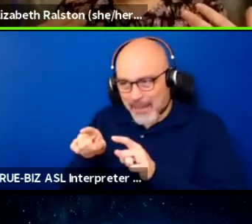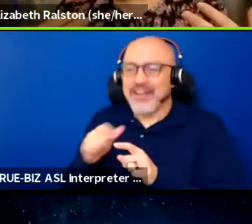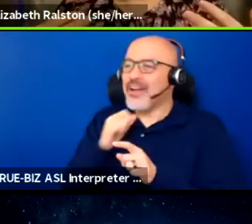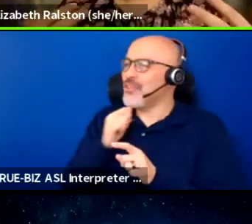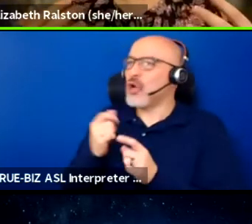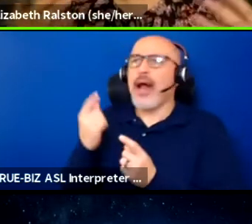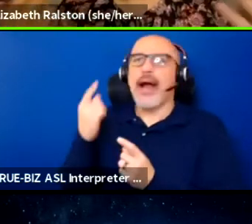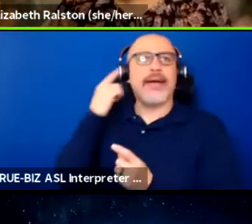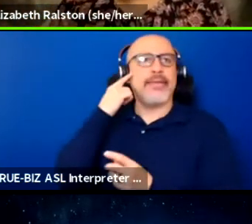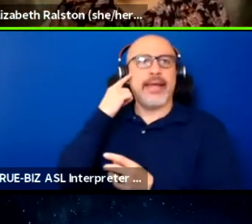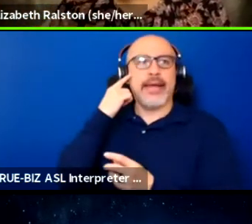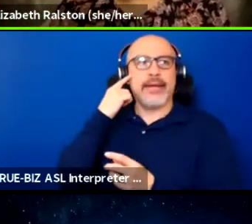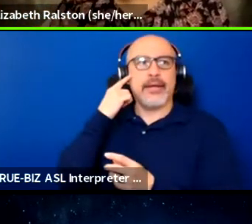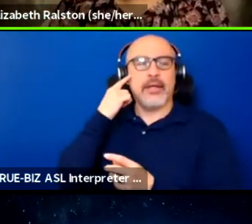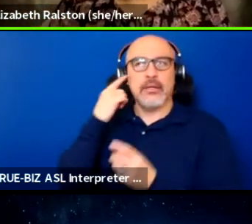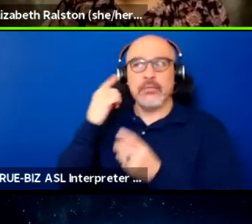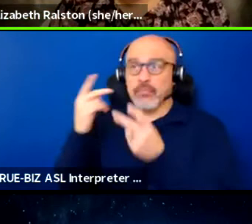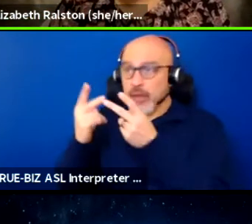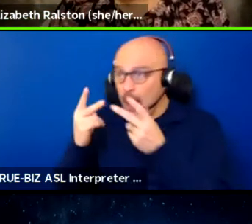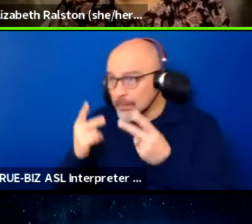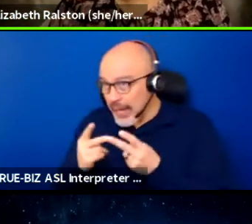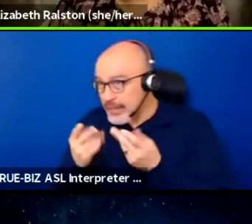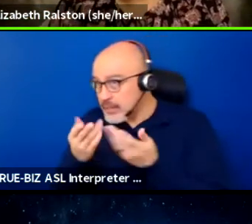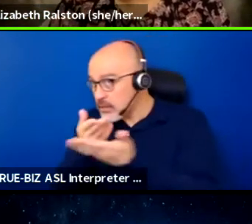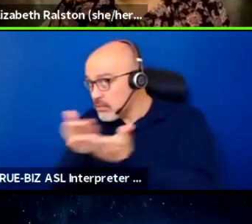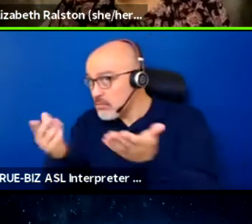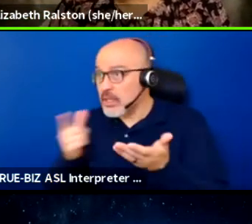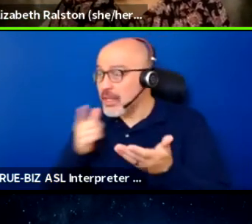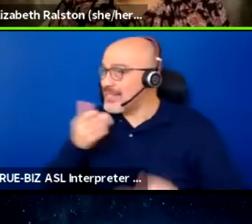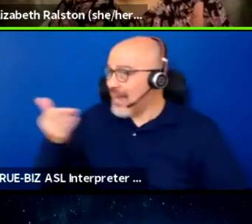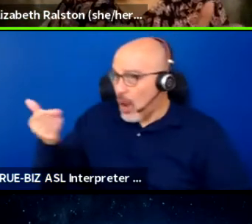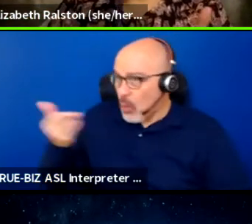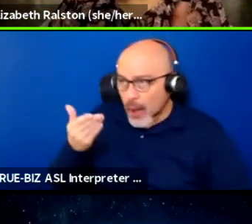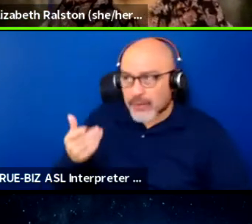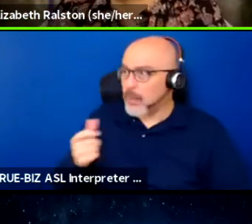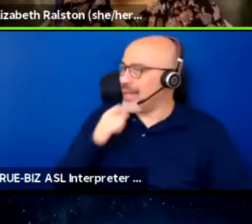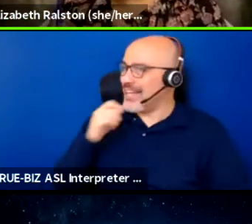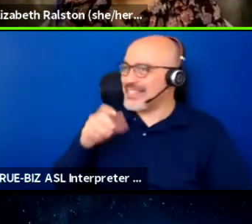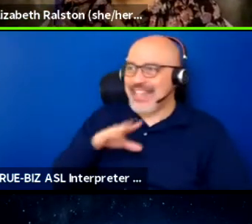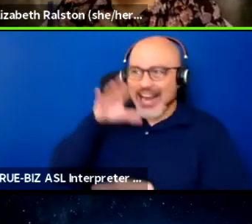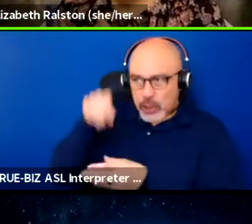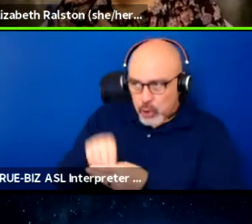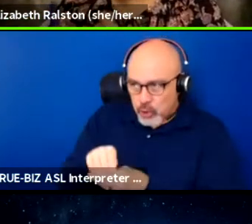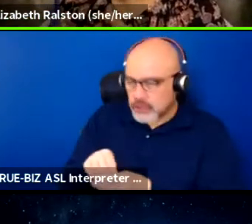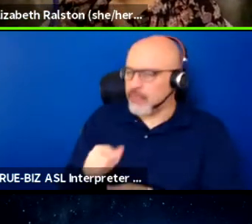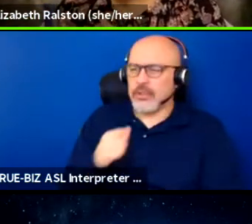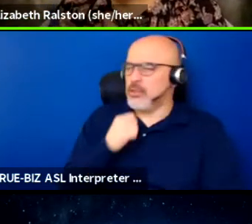that a place is welcoming and inclusive, so they're not even going to bother to go